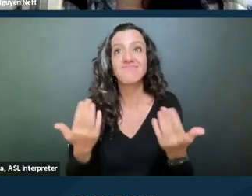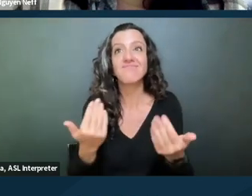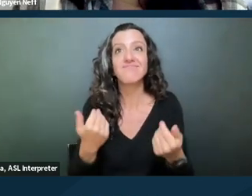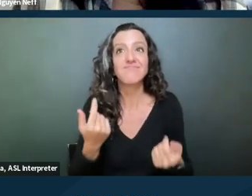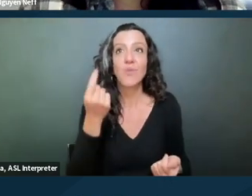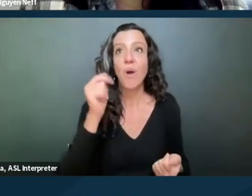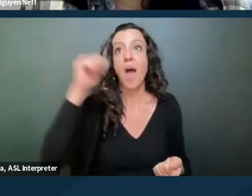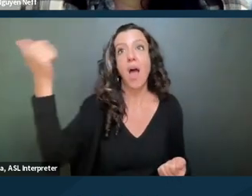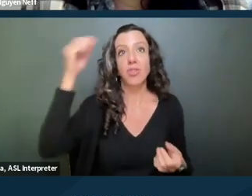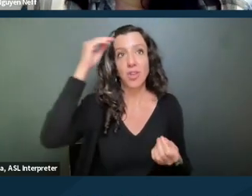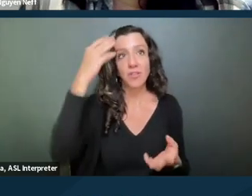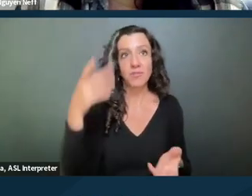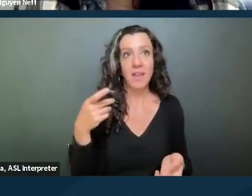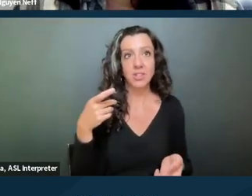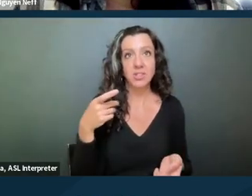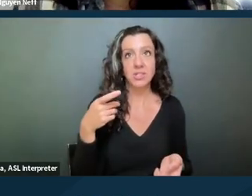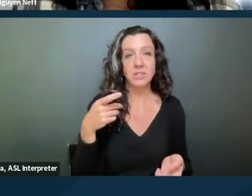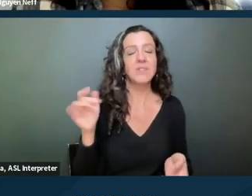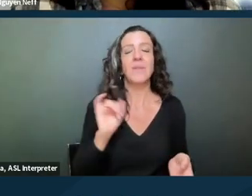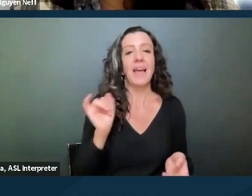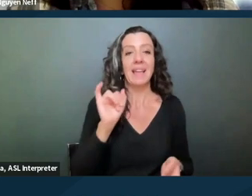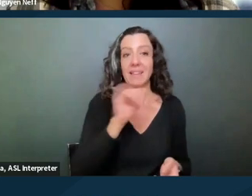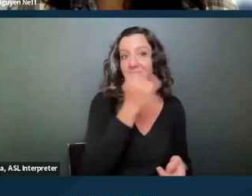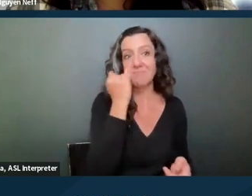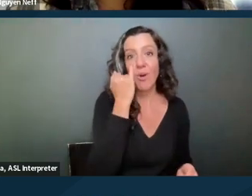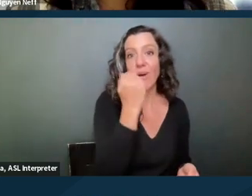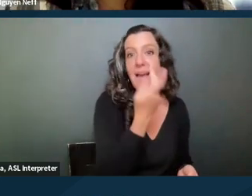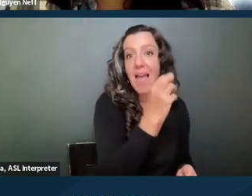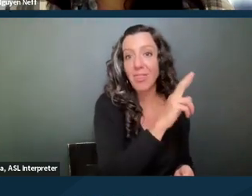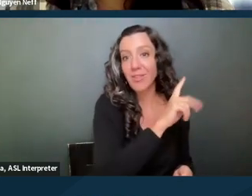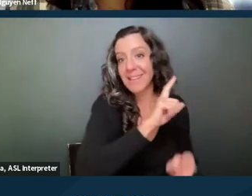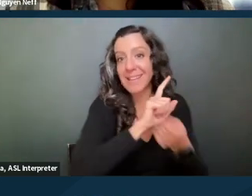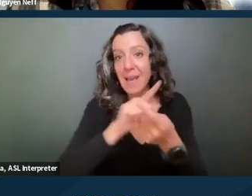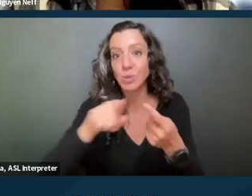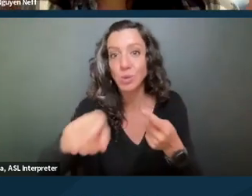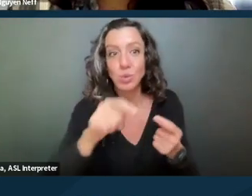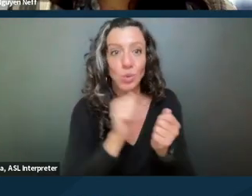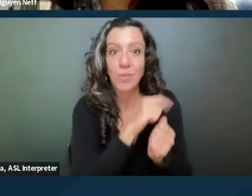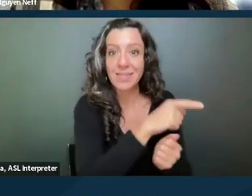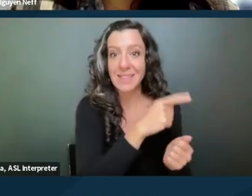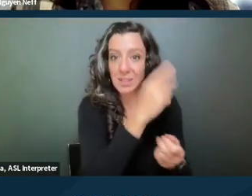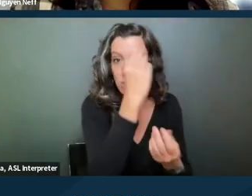what other information if, you know, if Heather came to you with this notice, you're doing an intake and this is all she told you,